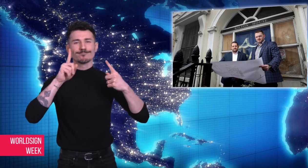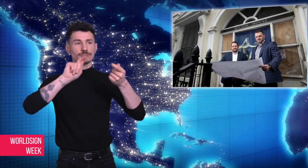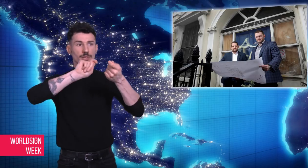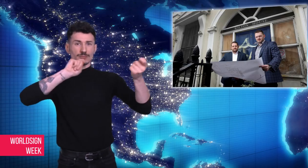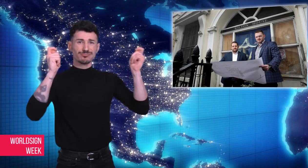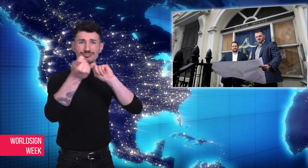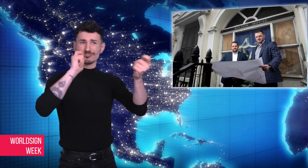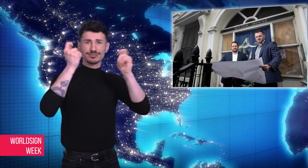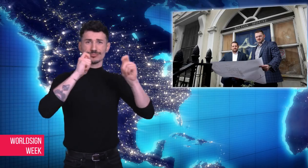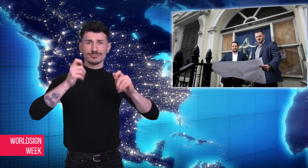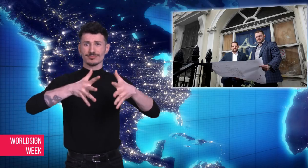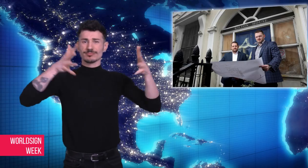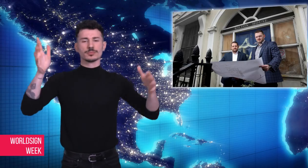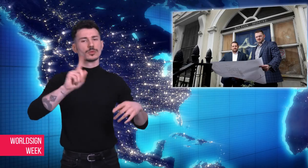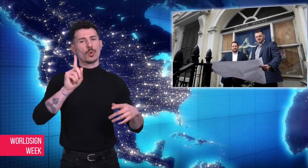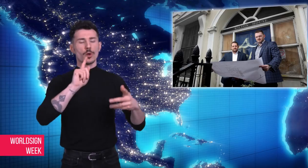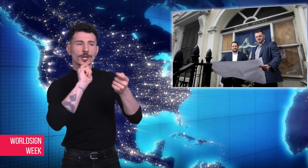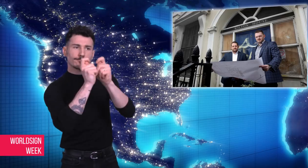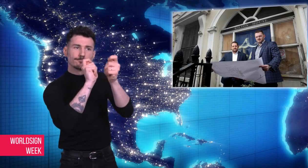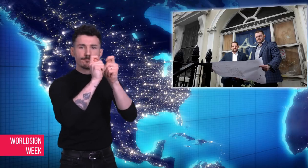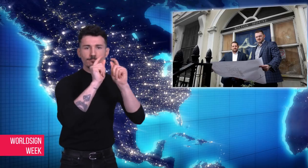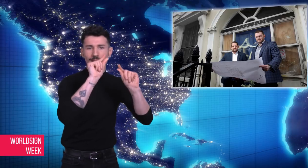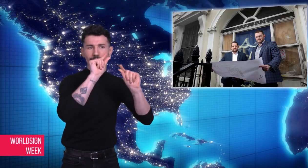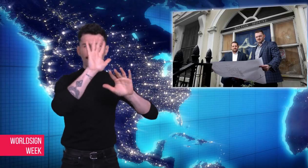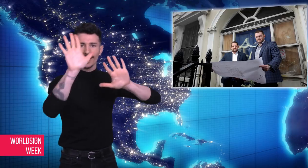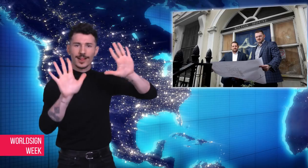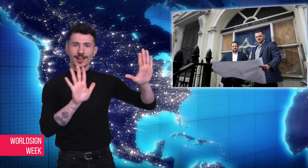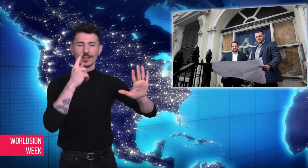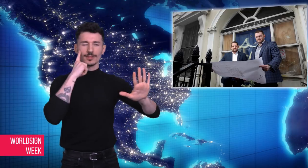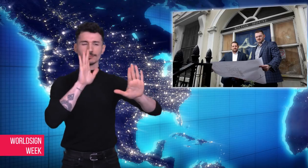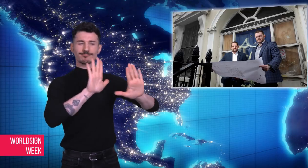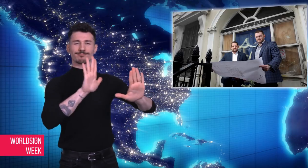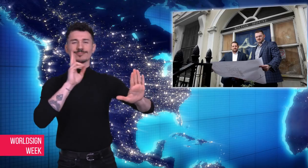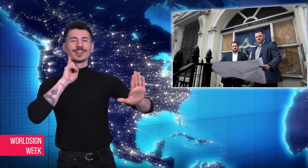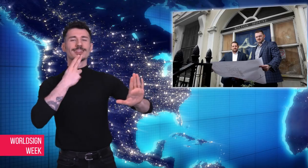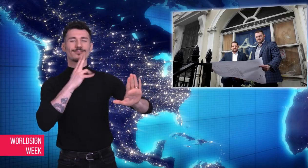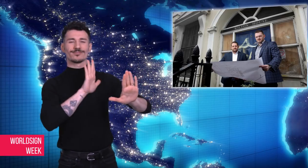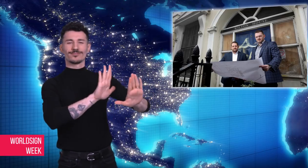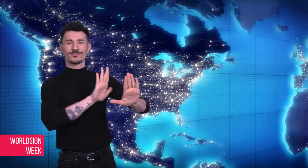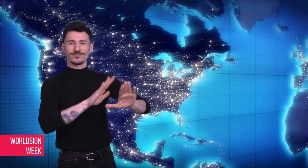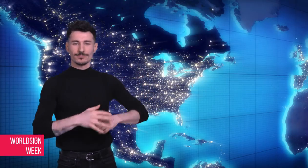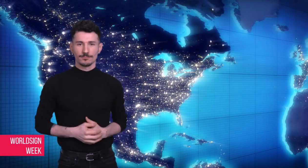building by not changing it too much.